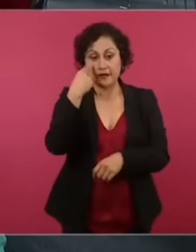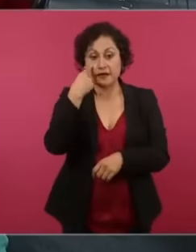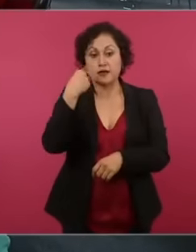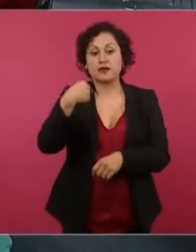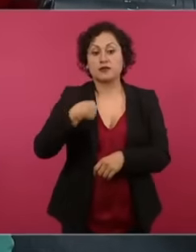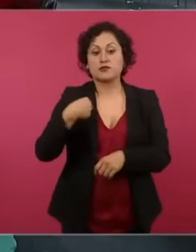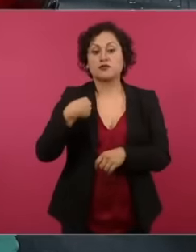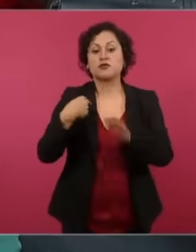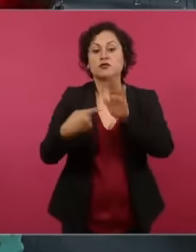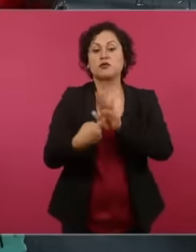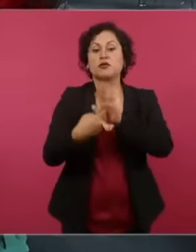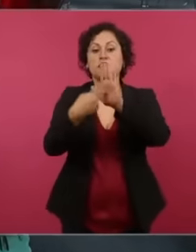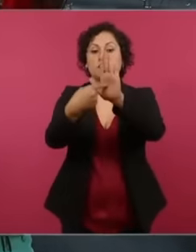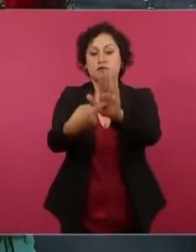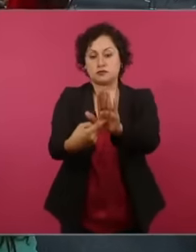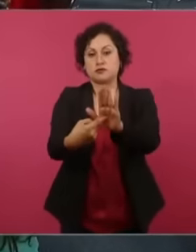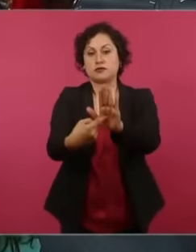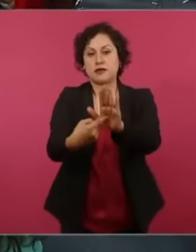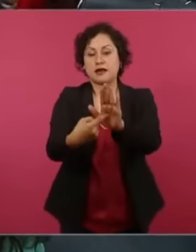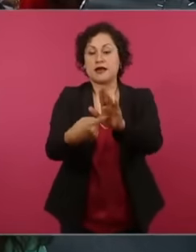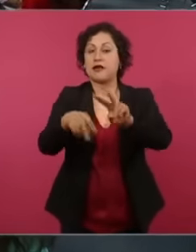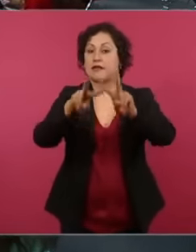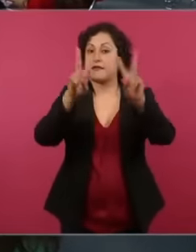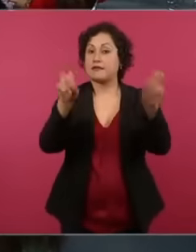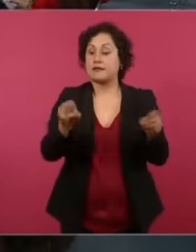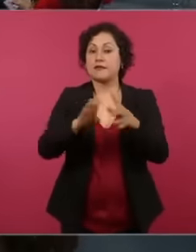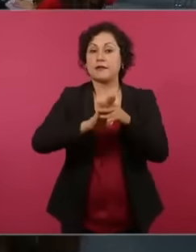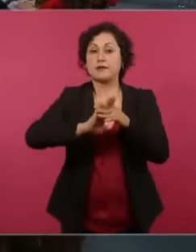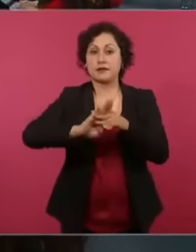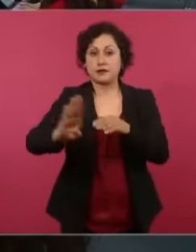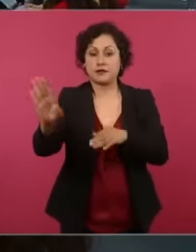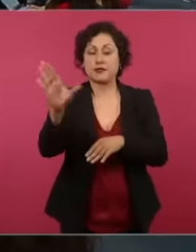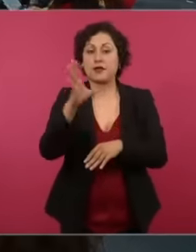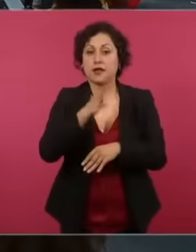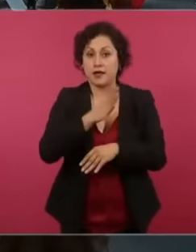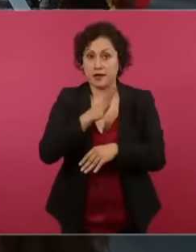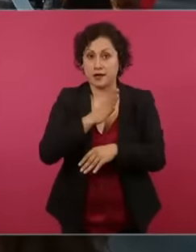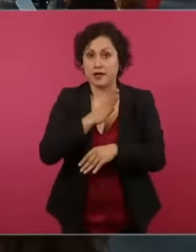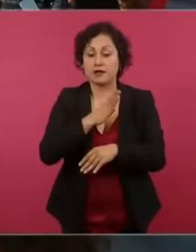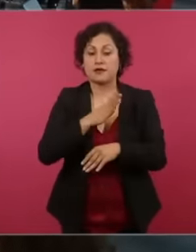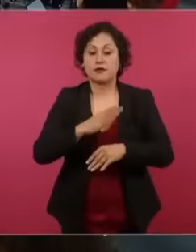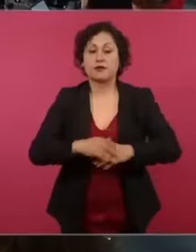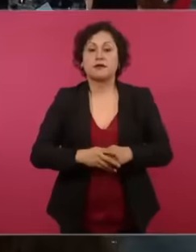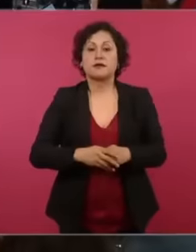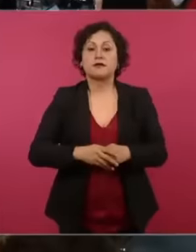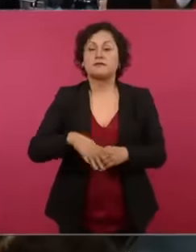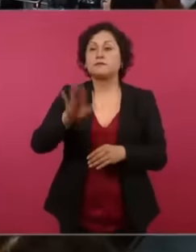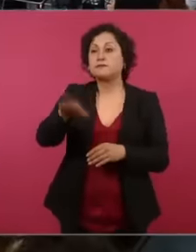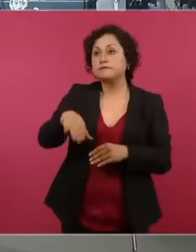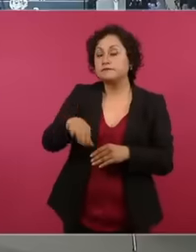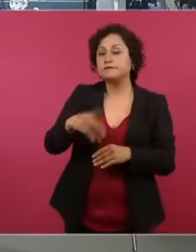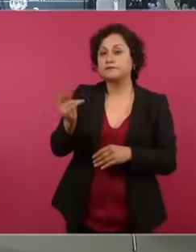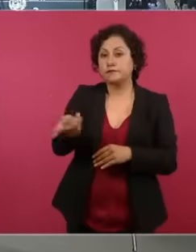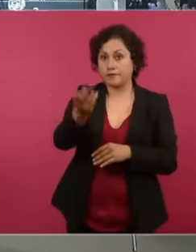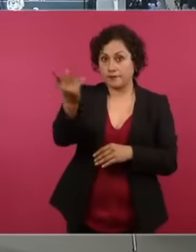the immigration situation is today, let's see if you have it and just ask him, taking advantage of talking about the